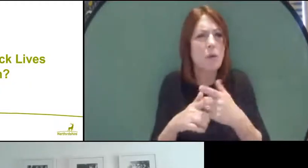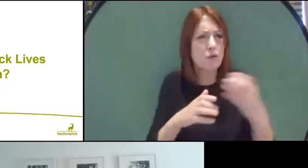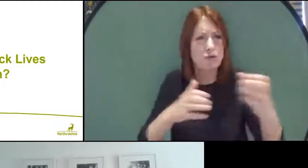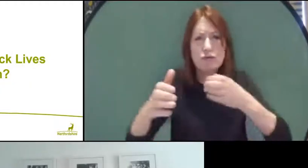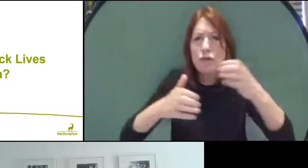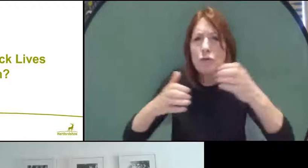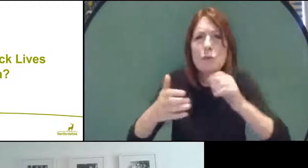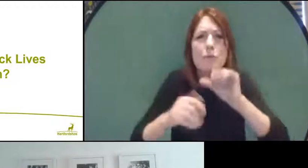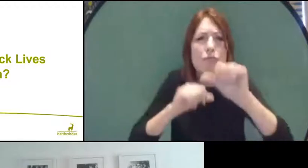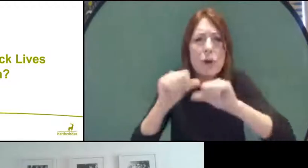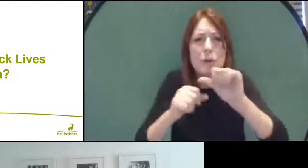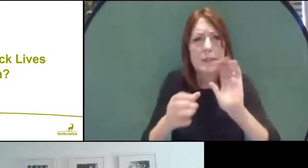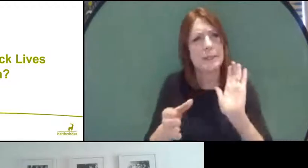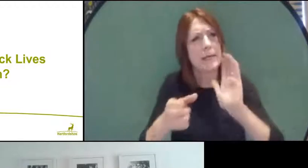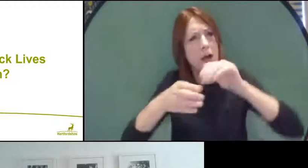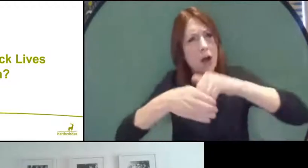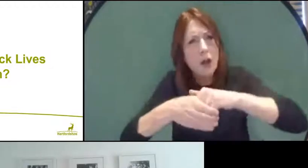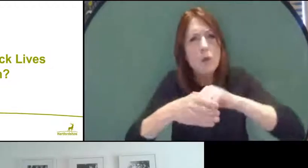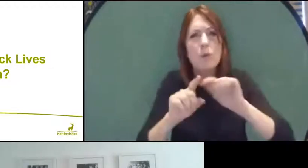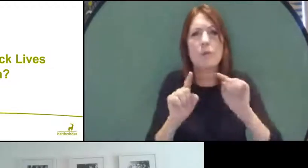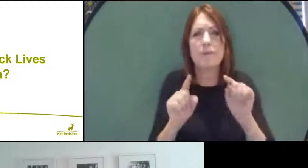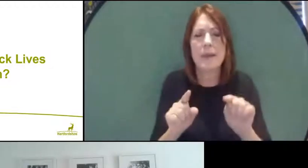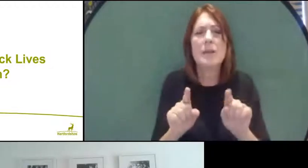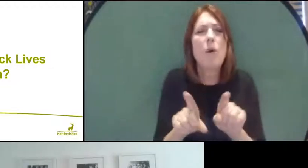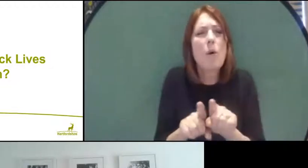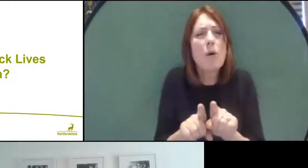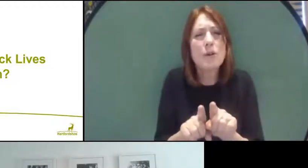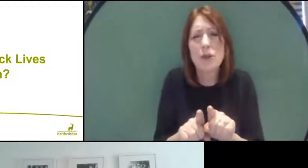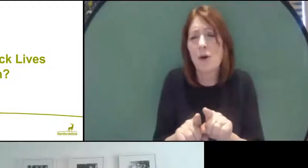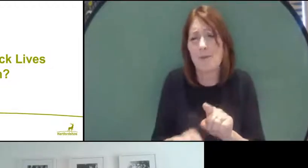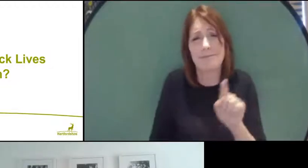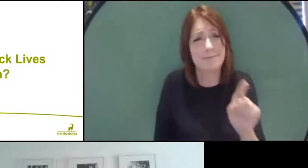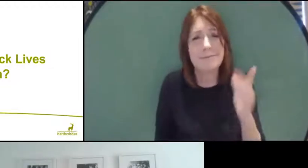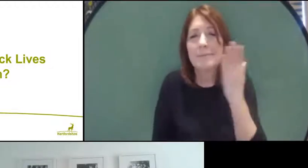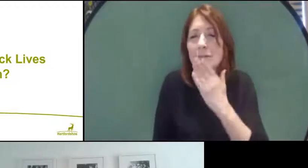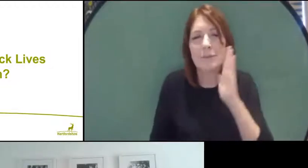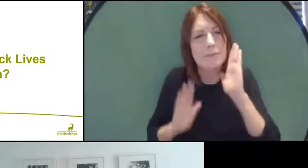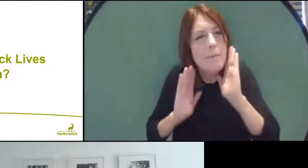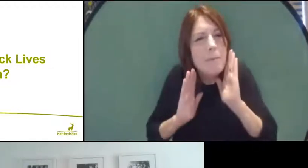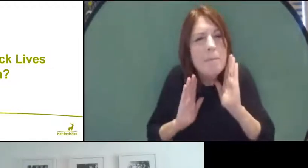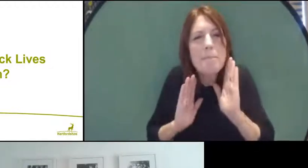and most importantly that schools listen to young people and respond to young people.